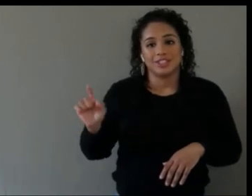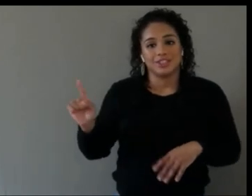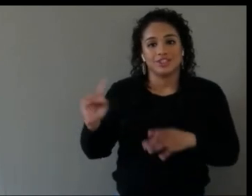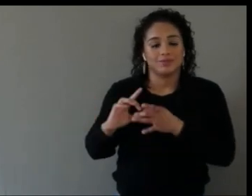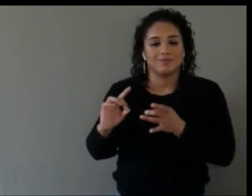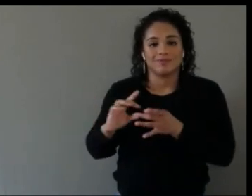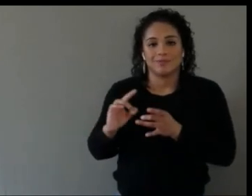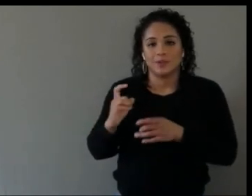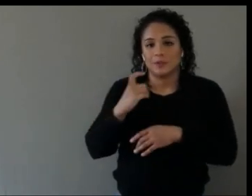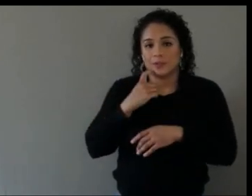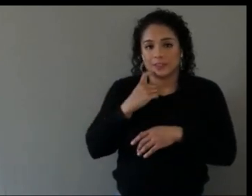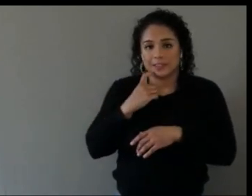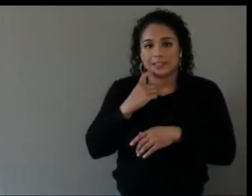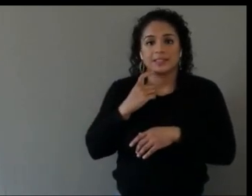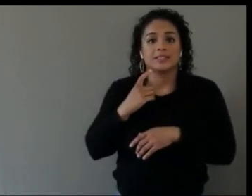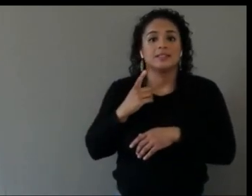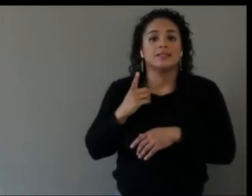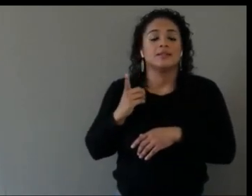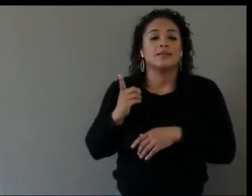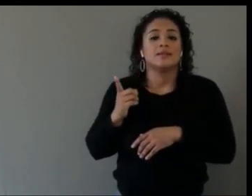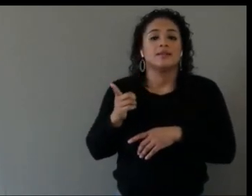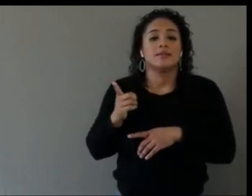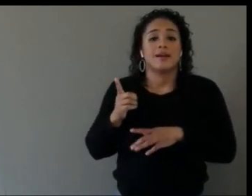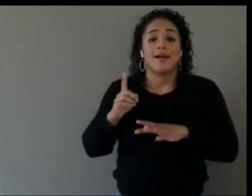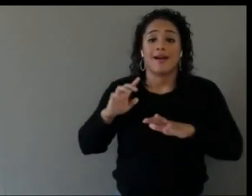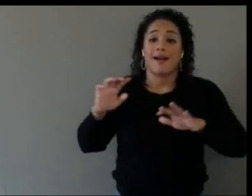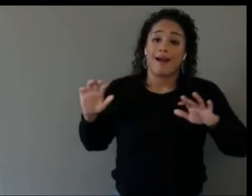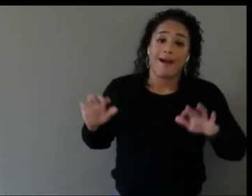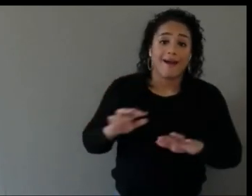action is very much a requirement.